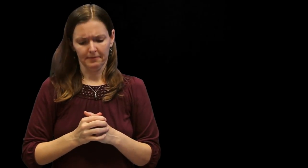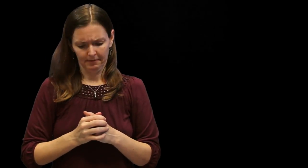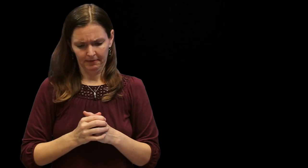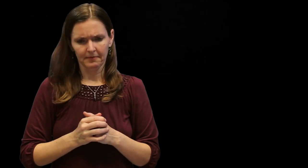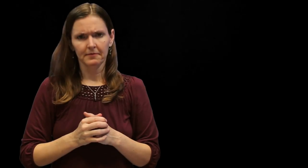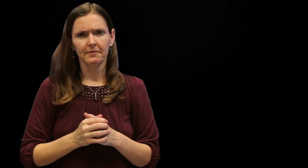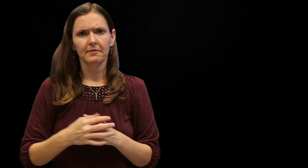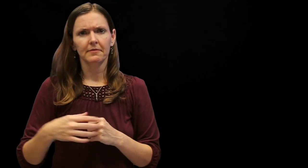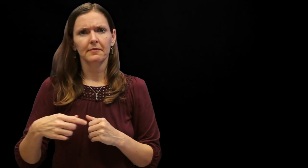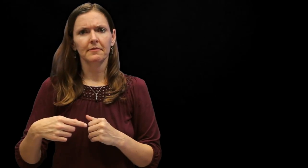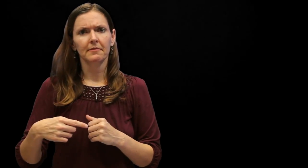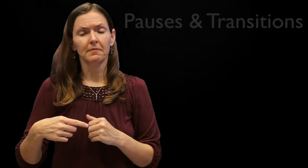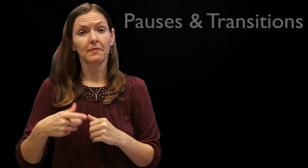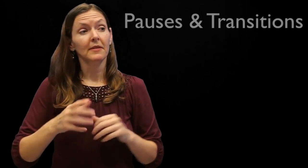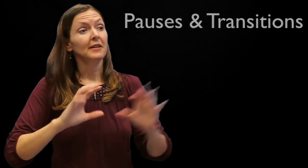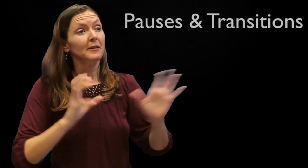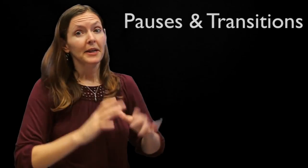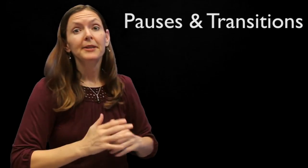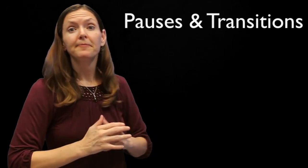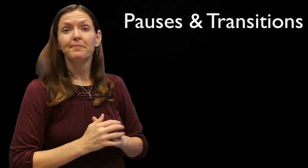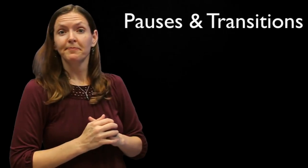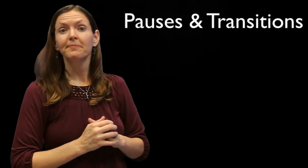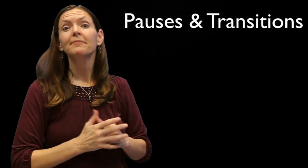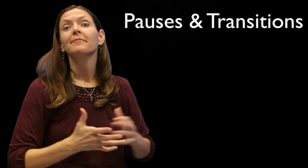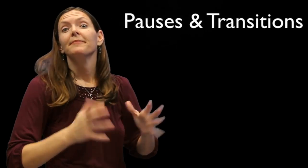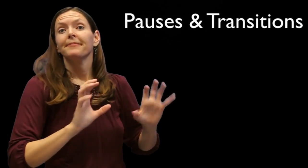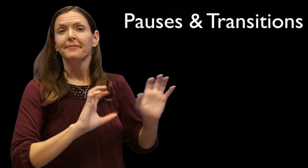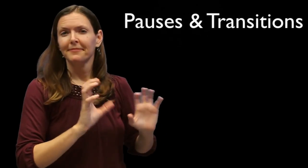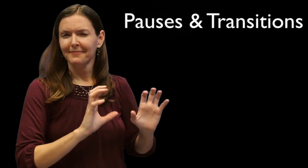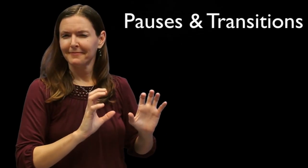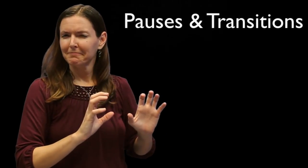[Raychelle is holding her hands together, pausing] What just happened? Does this happen in conversations?